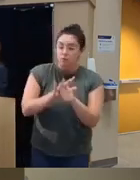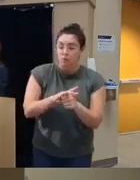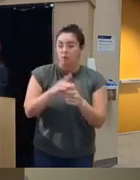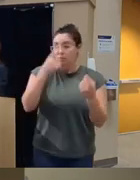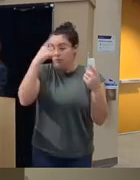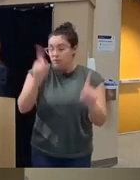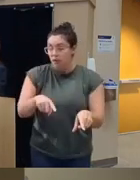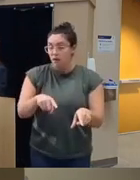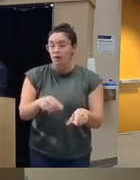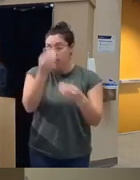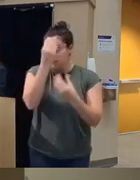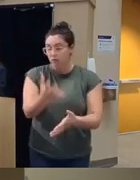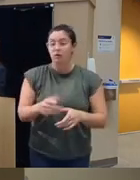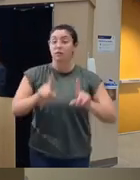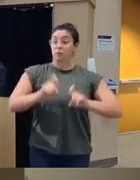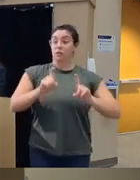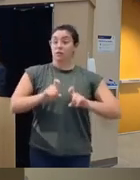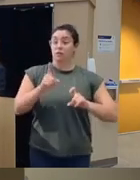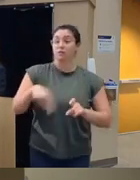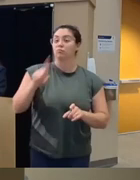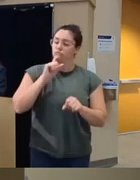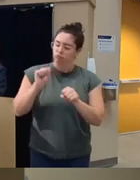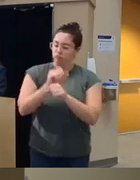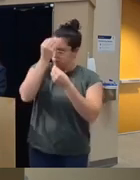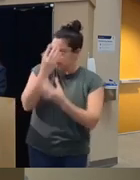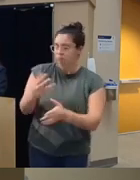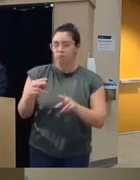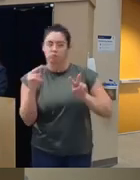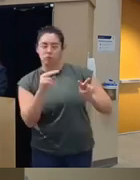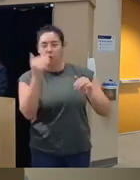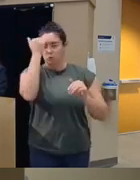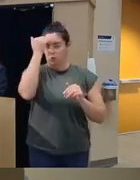given an informed consent quiz to make sure they were truly informed and they had to get a 100 on